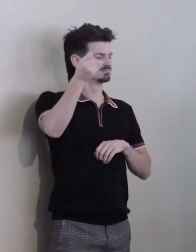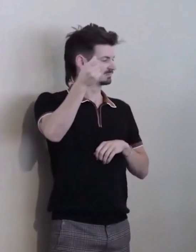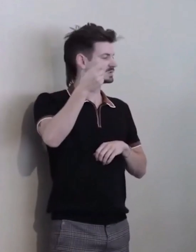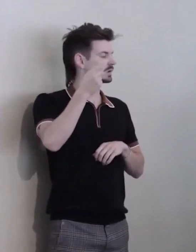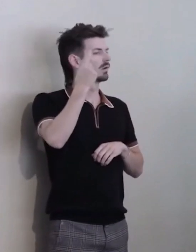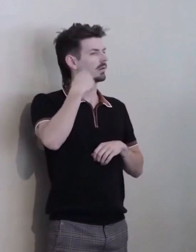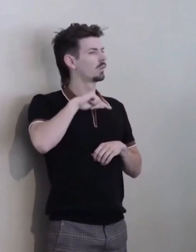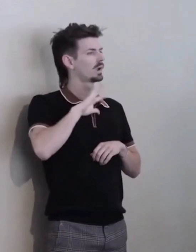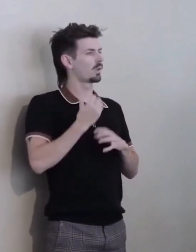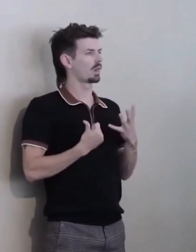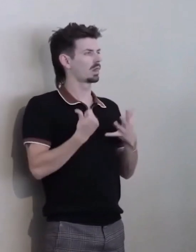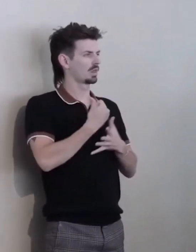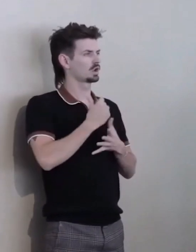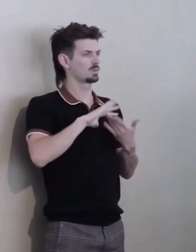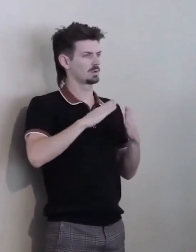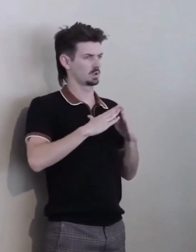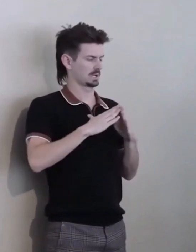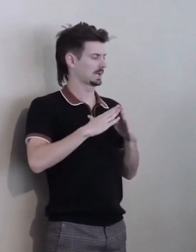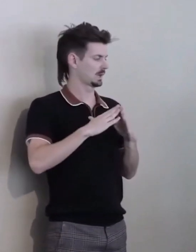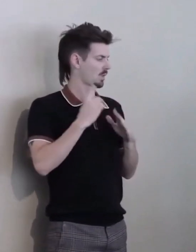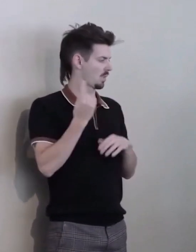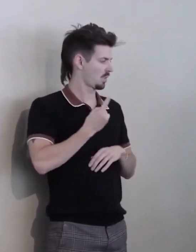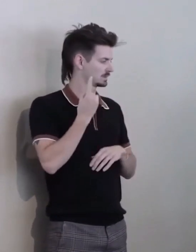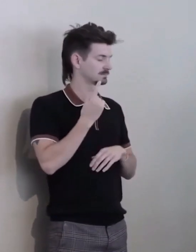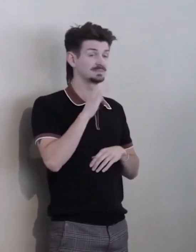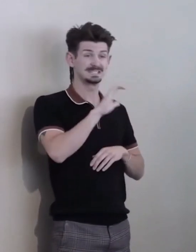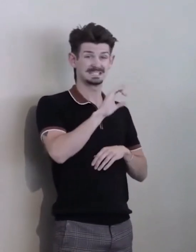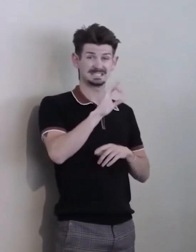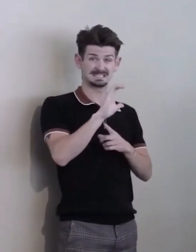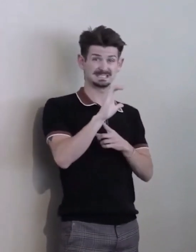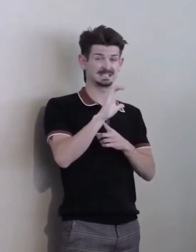CCDC is always at the table when health care policy is discussed,